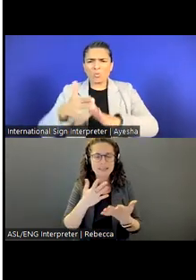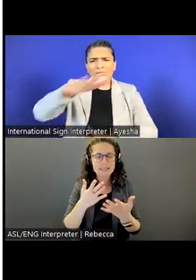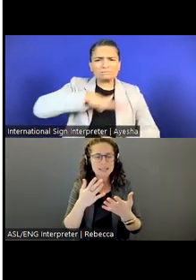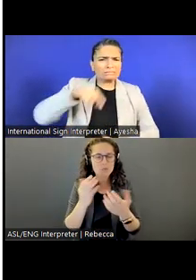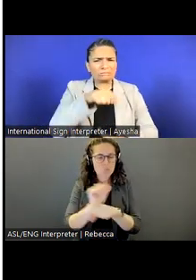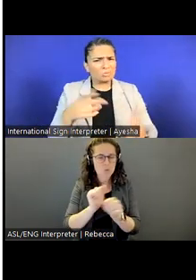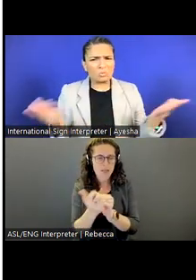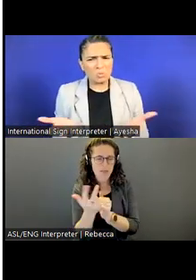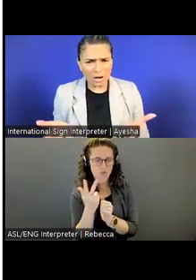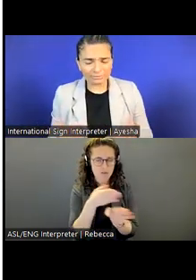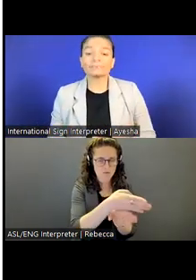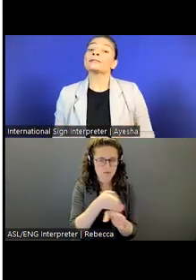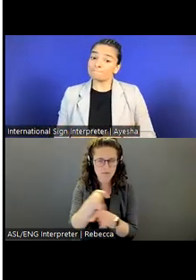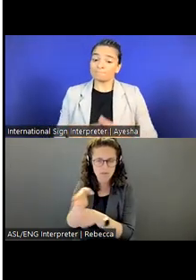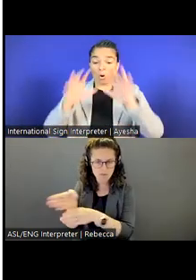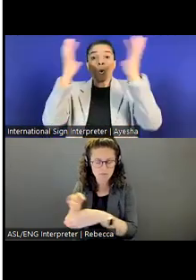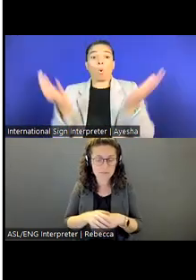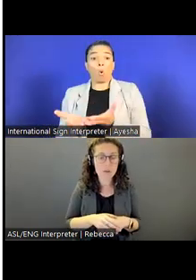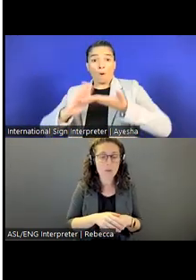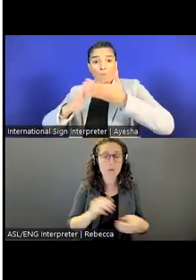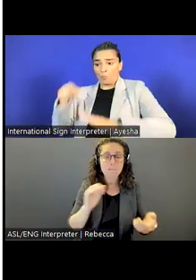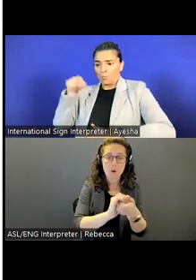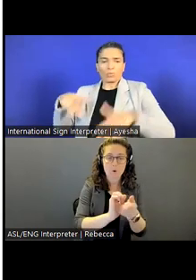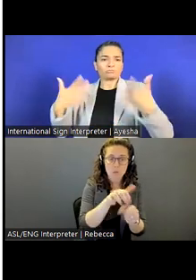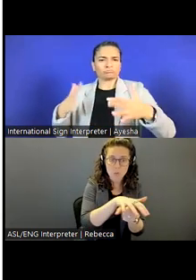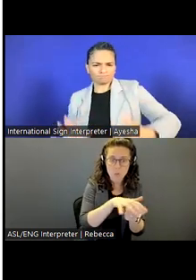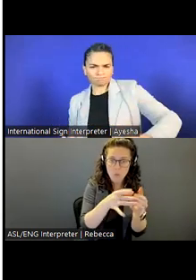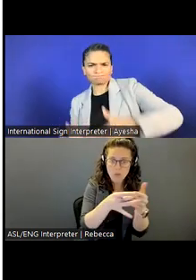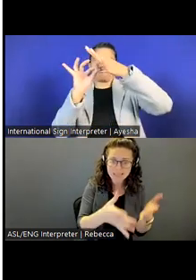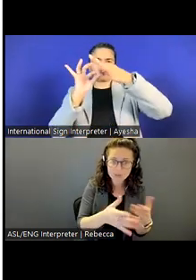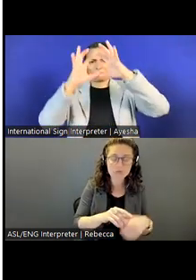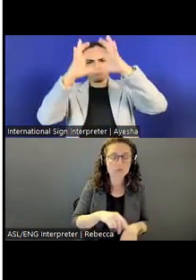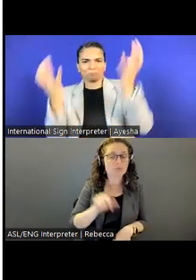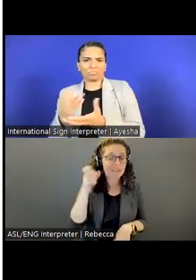Global Communities partners directly with local leaders, governments, international